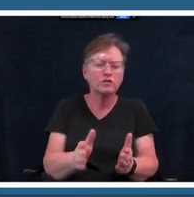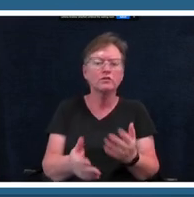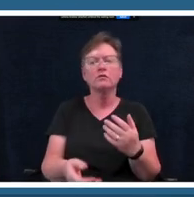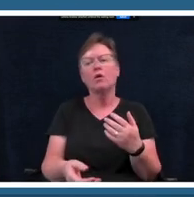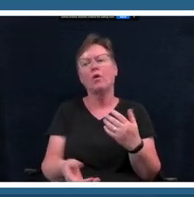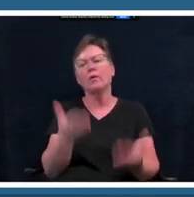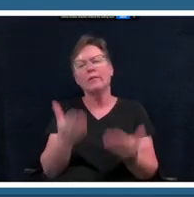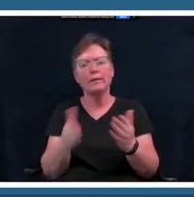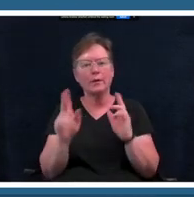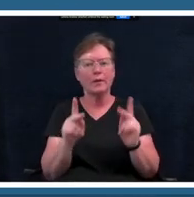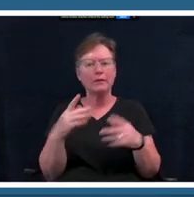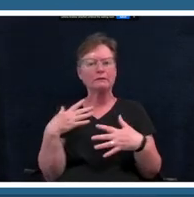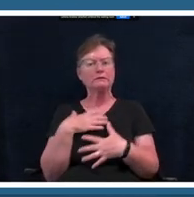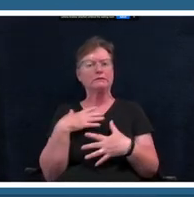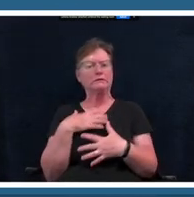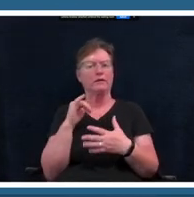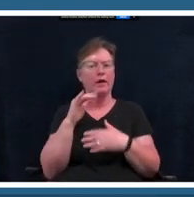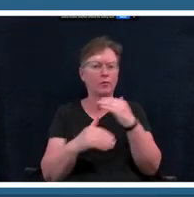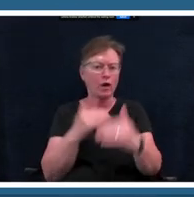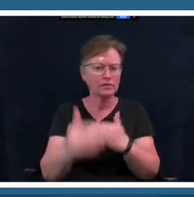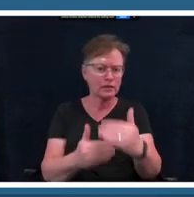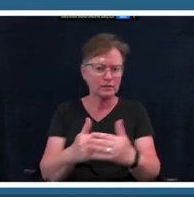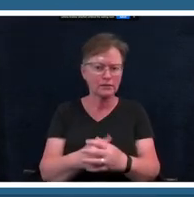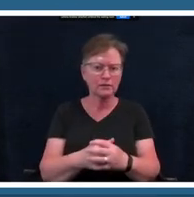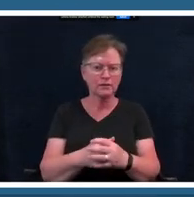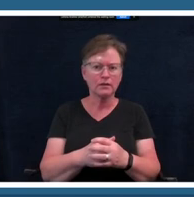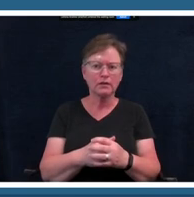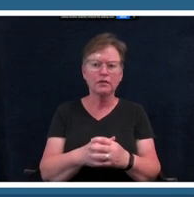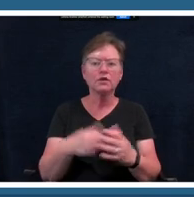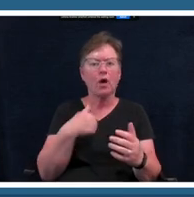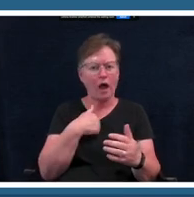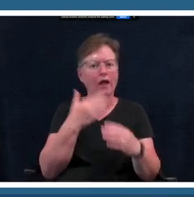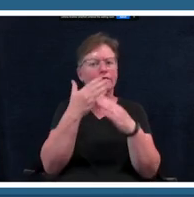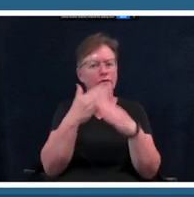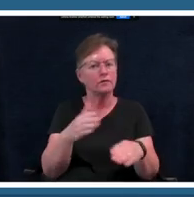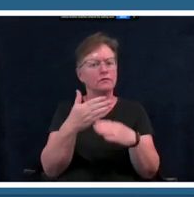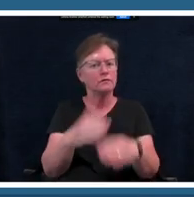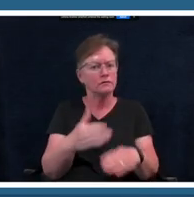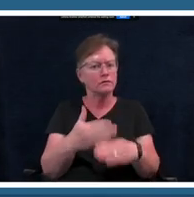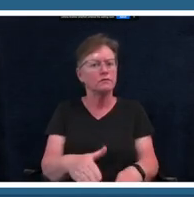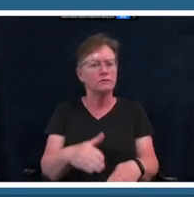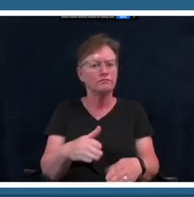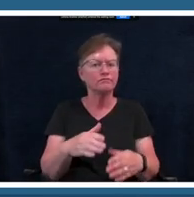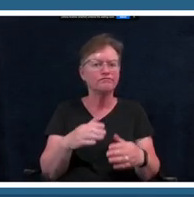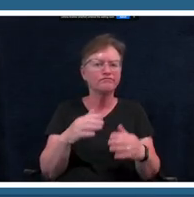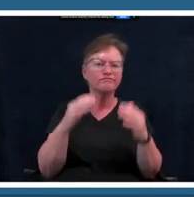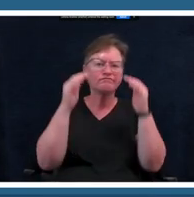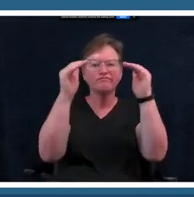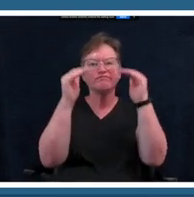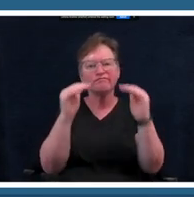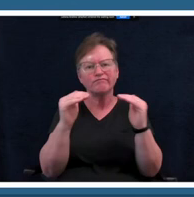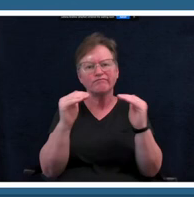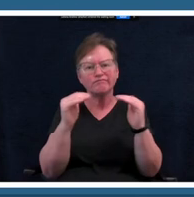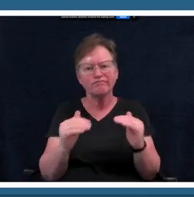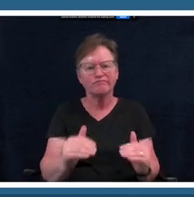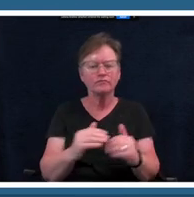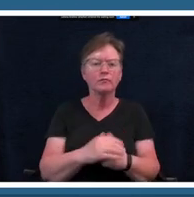process looks like so i've kind of broken it broken it down into a wheel